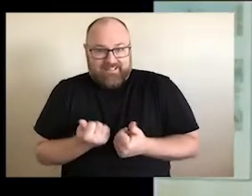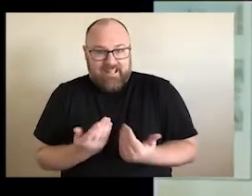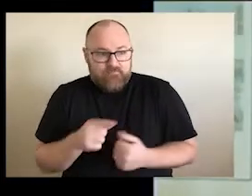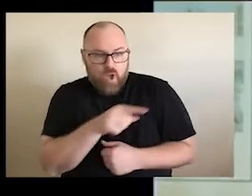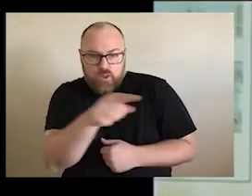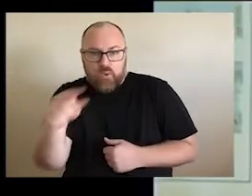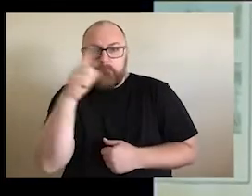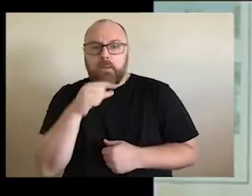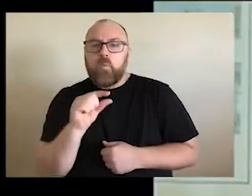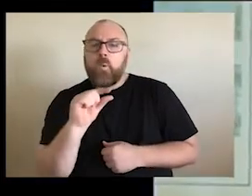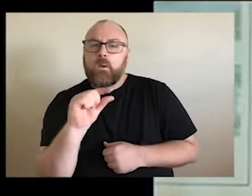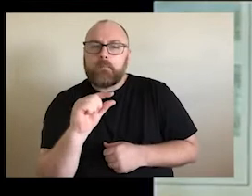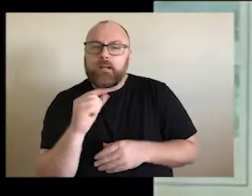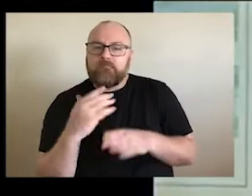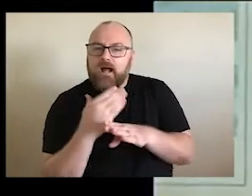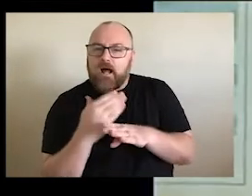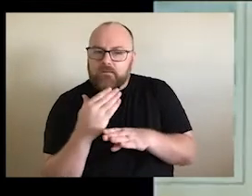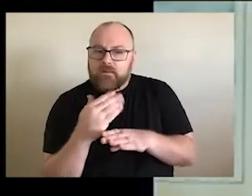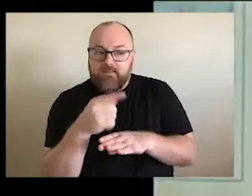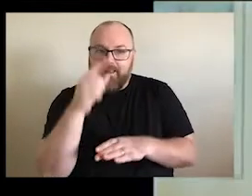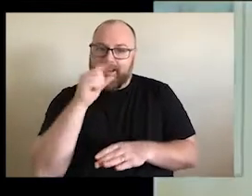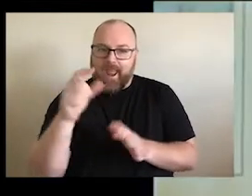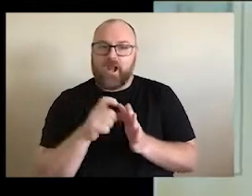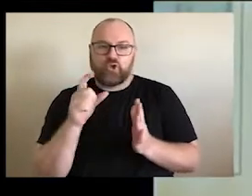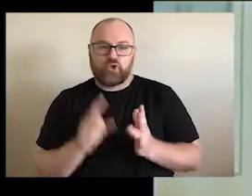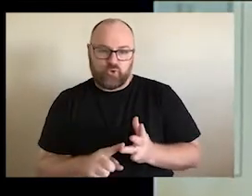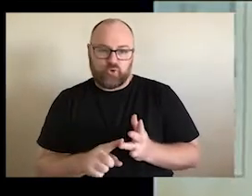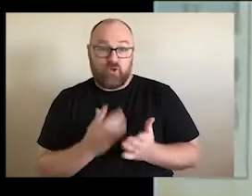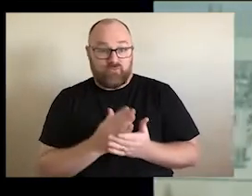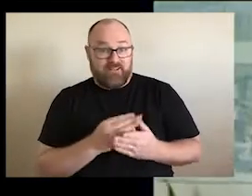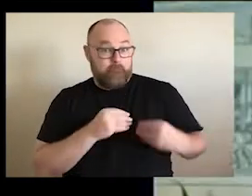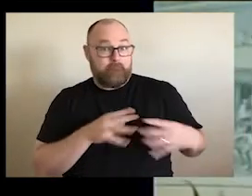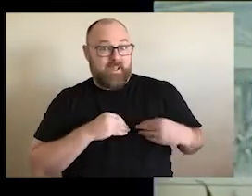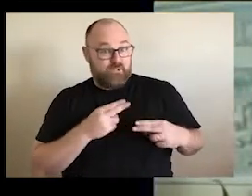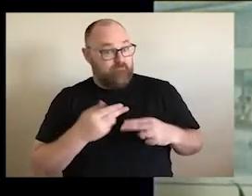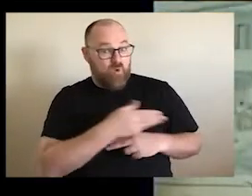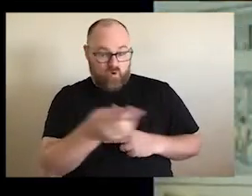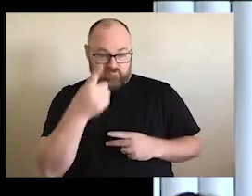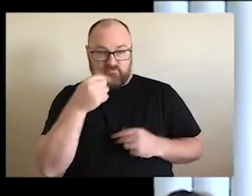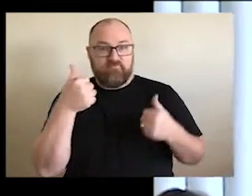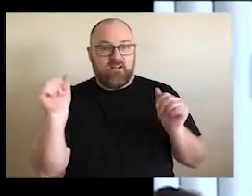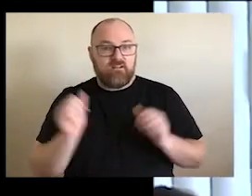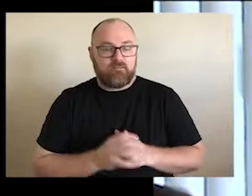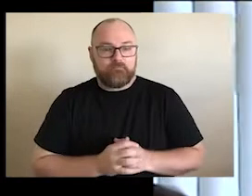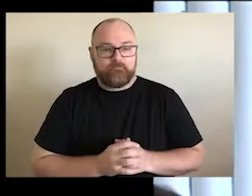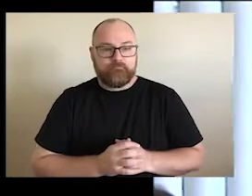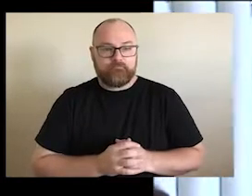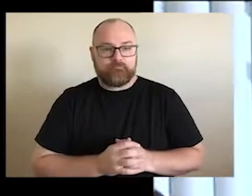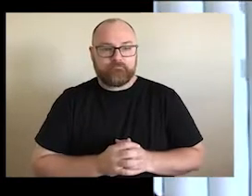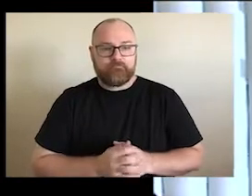a small task which they can do. It's a passion for the possible. I wear Aboriginal